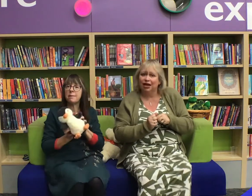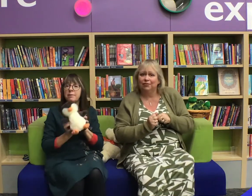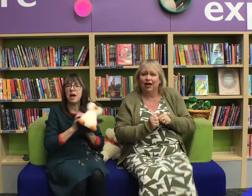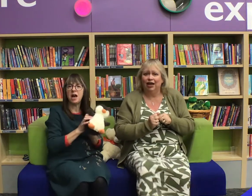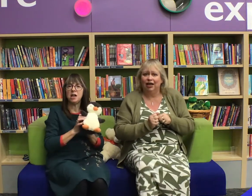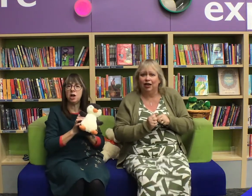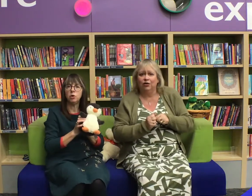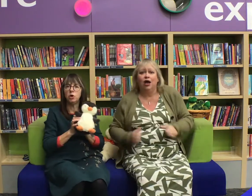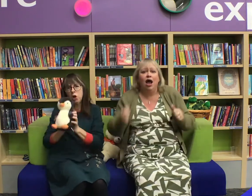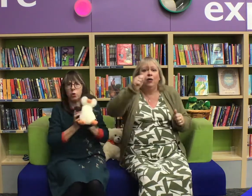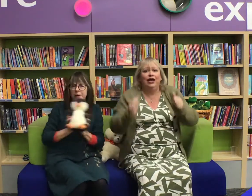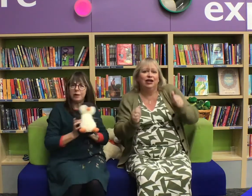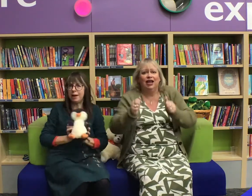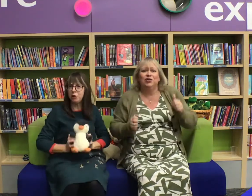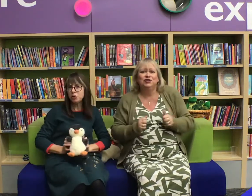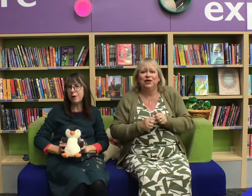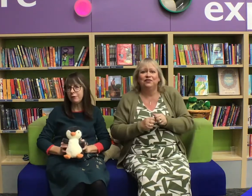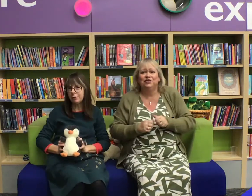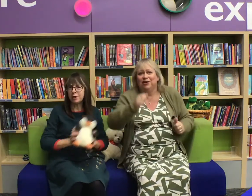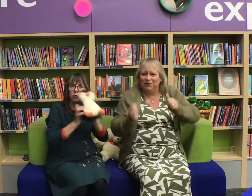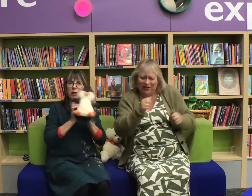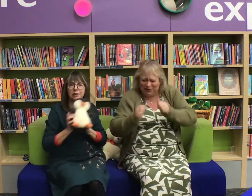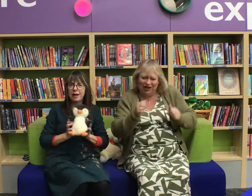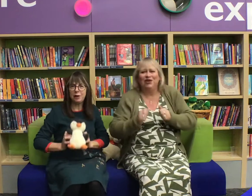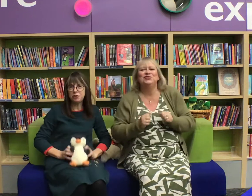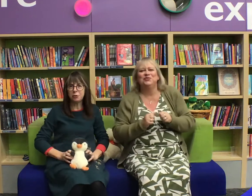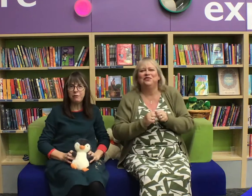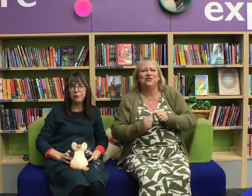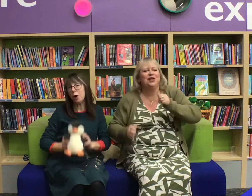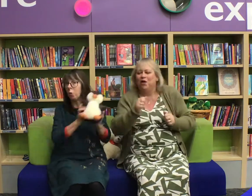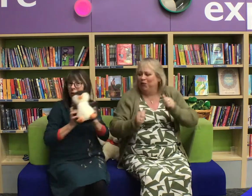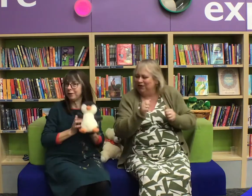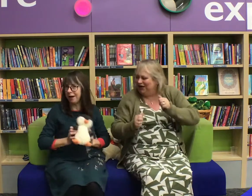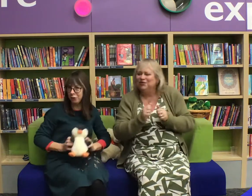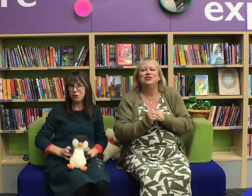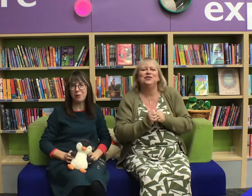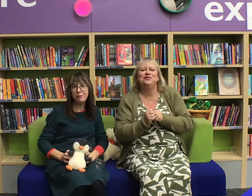Wiggle hello to everyone, wiggle hello to everyone, wiggle hello to everyone, wiggle hello!